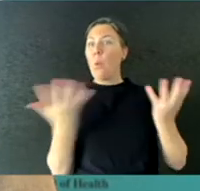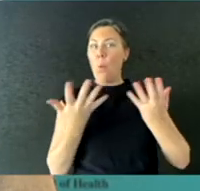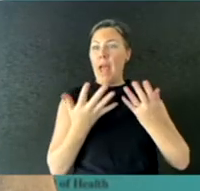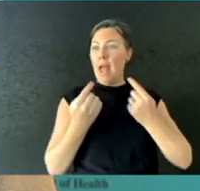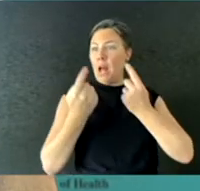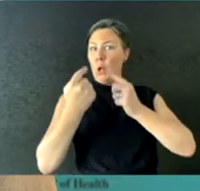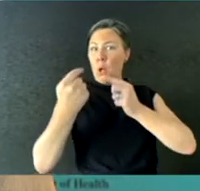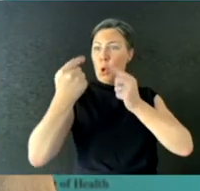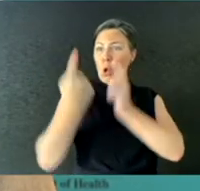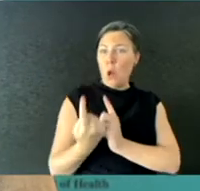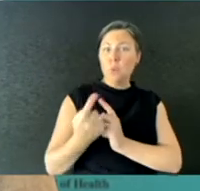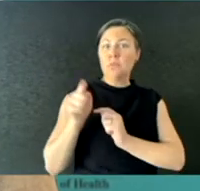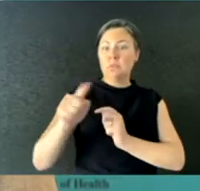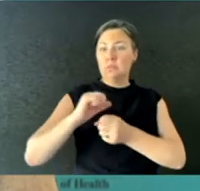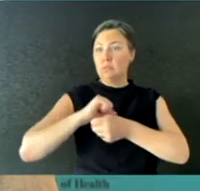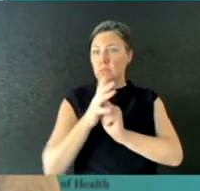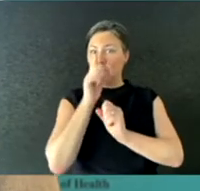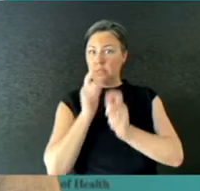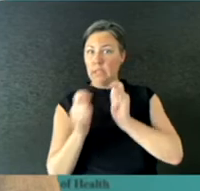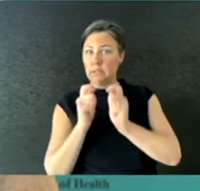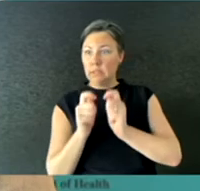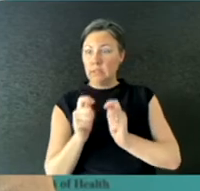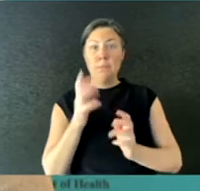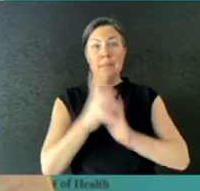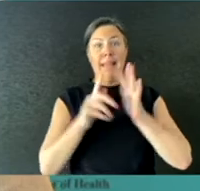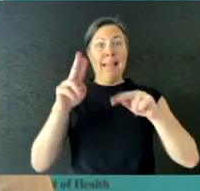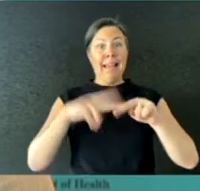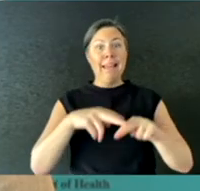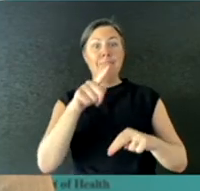and if you are sick on that day that you have leave out of your major capital city, don't